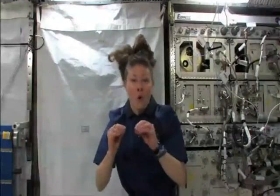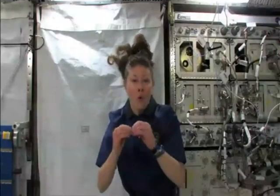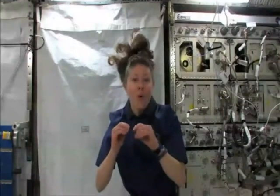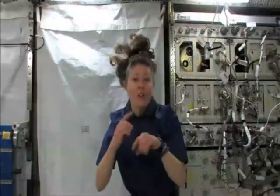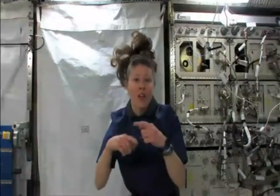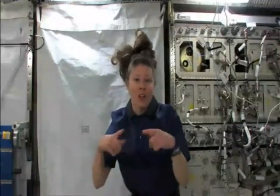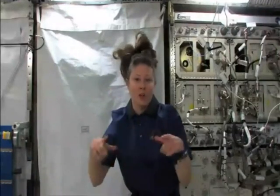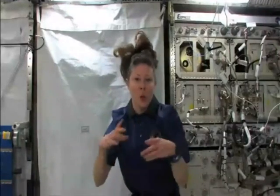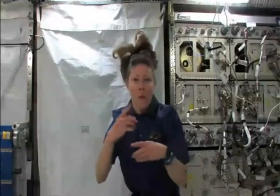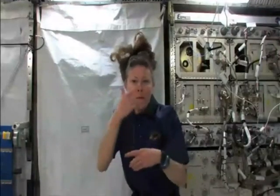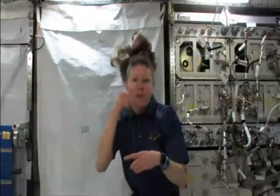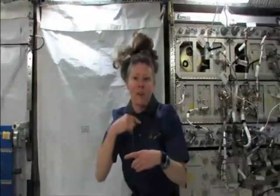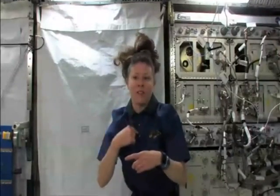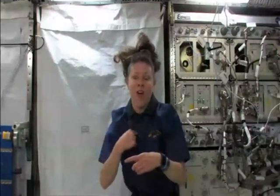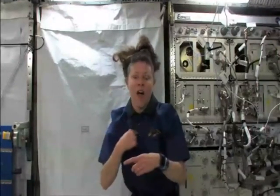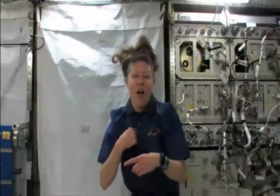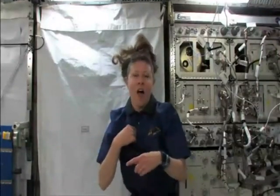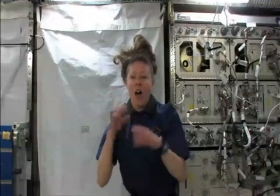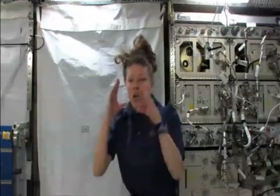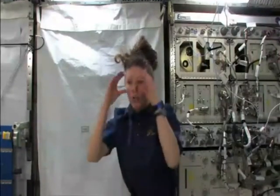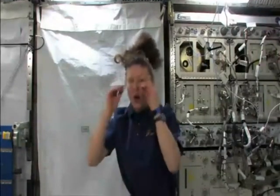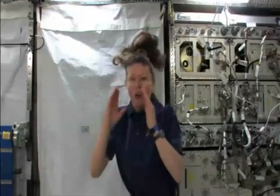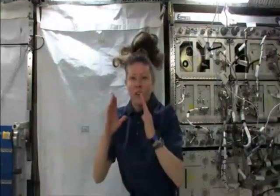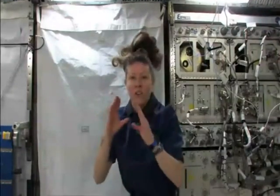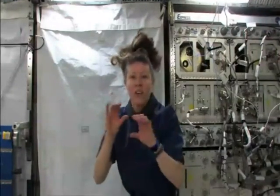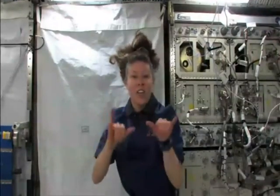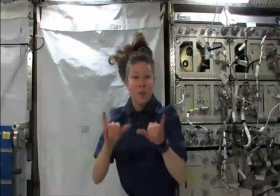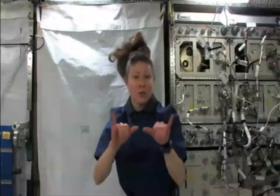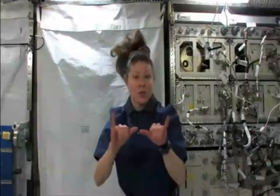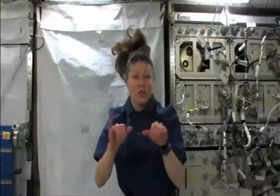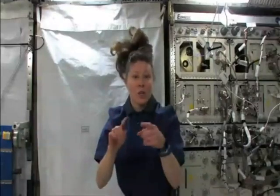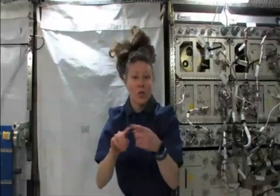I learned more sign language because I taught chemistry to students